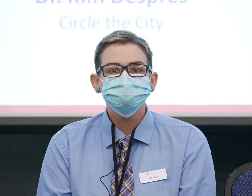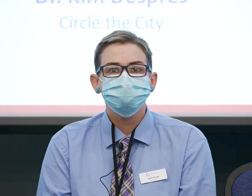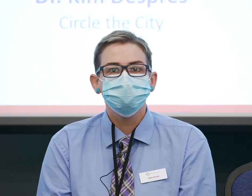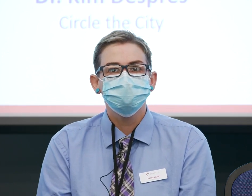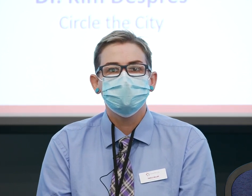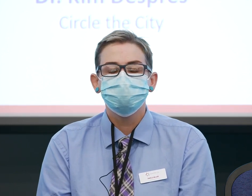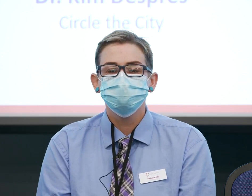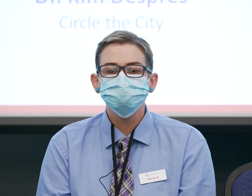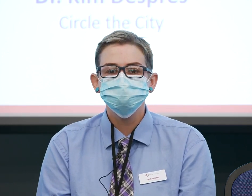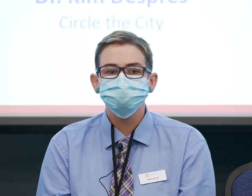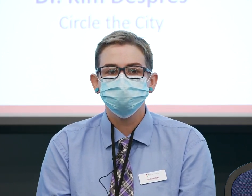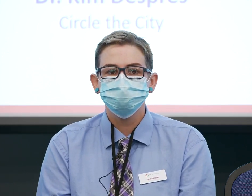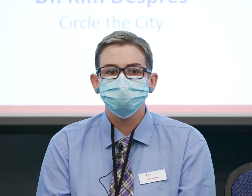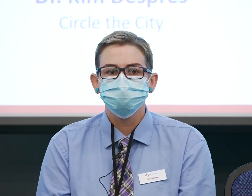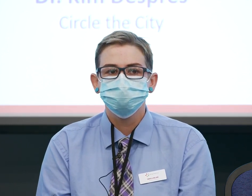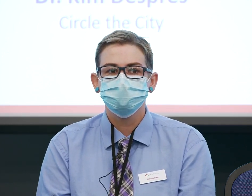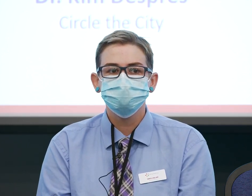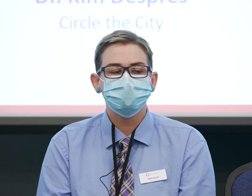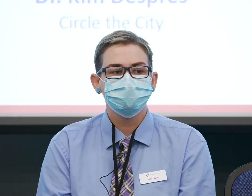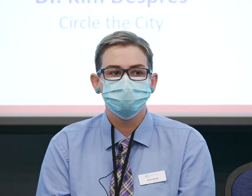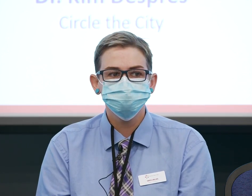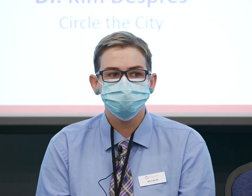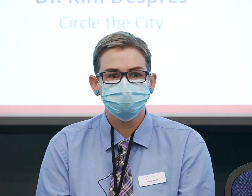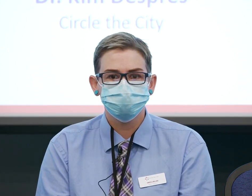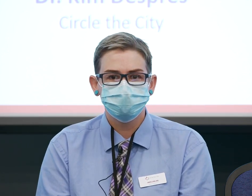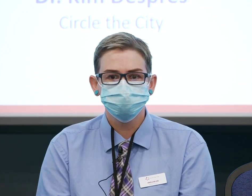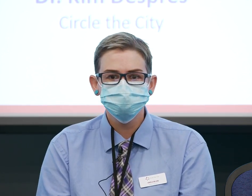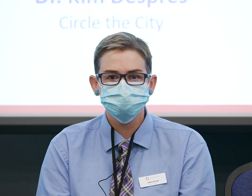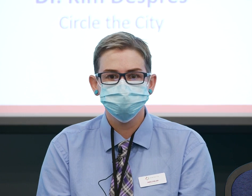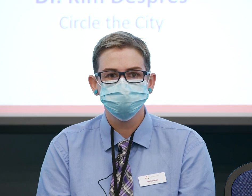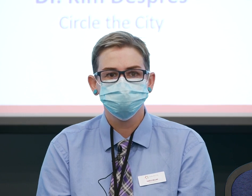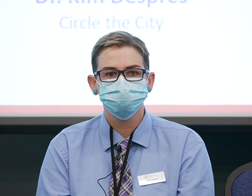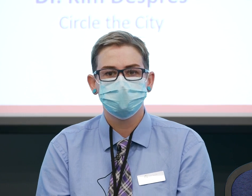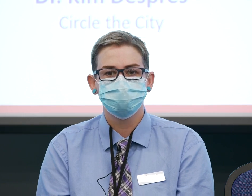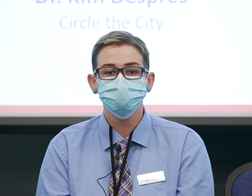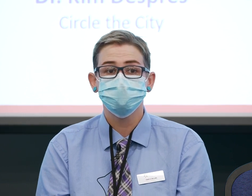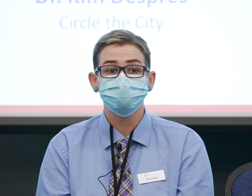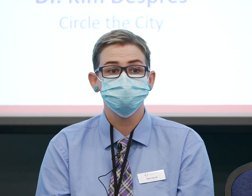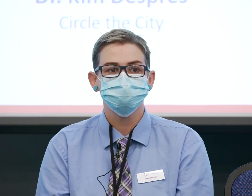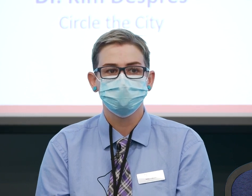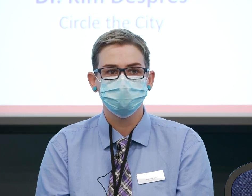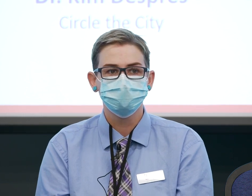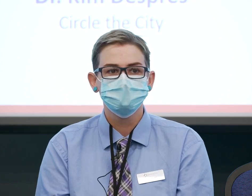So I first got diagnosed with Crohn's 12 years ago,